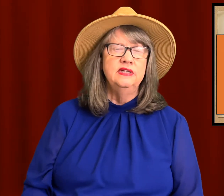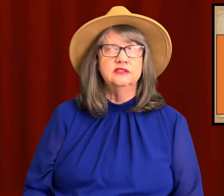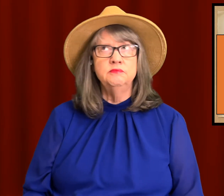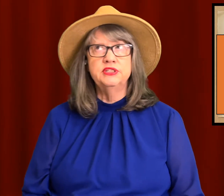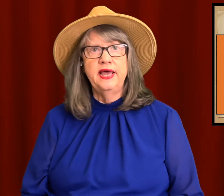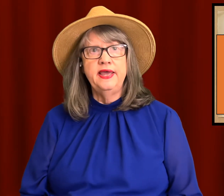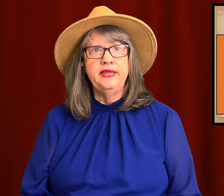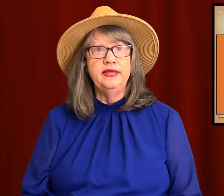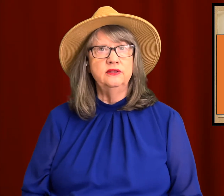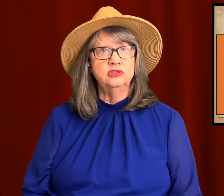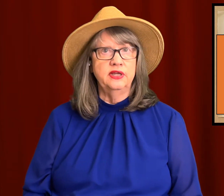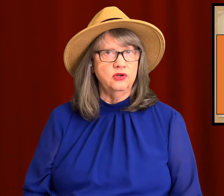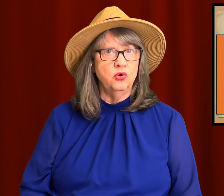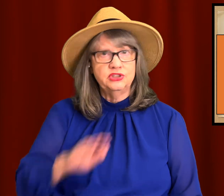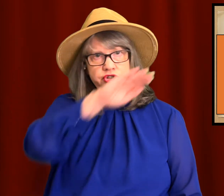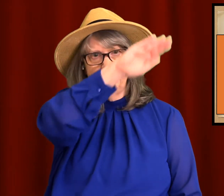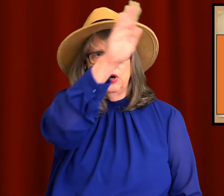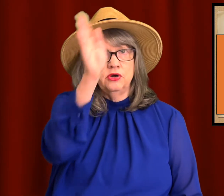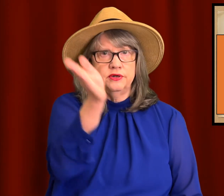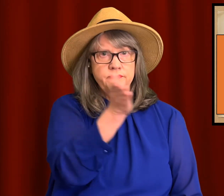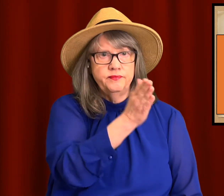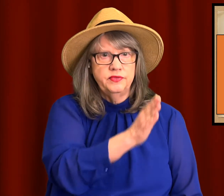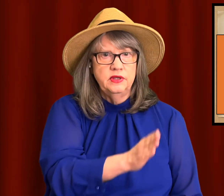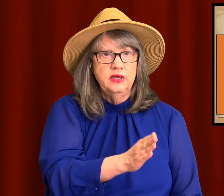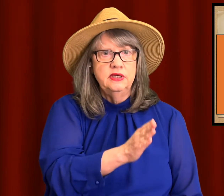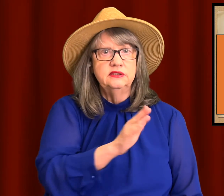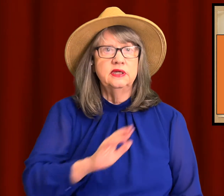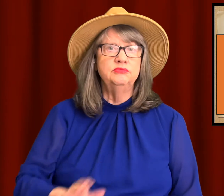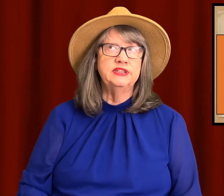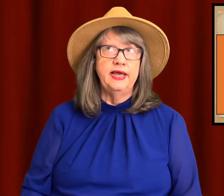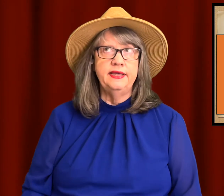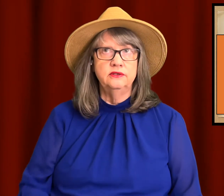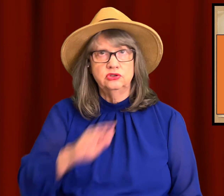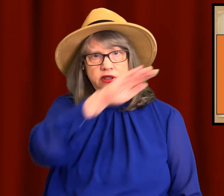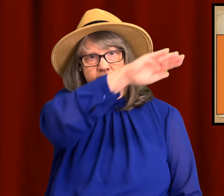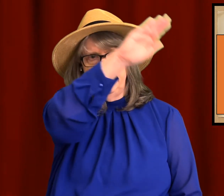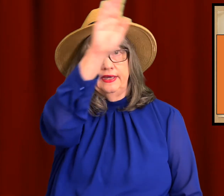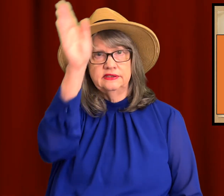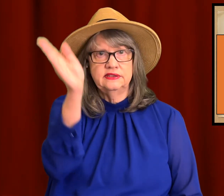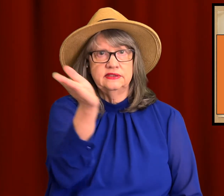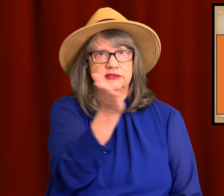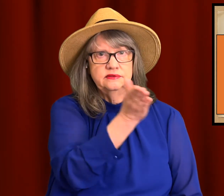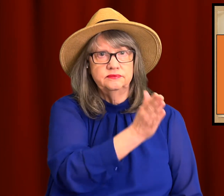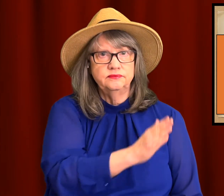Some say it looks like a question mark. Some say it looks like an S.